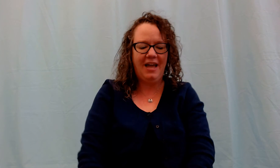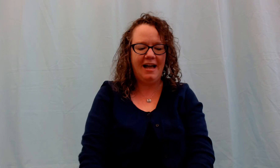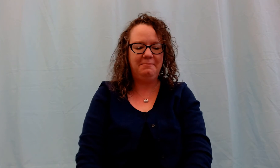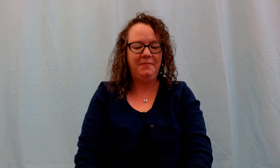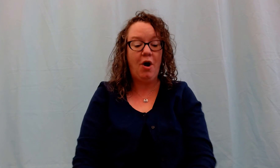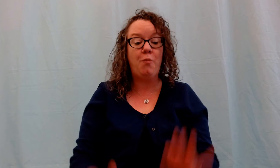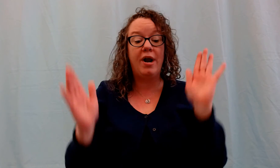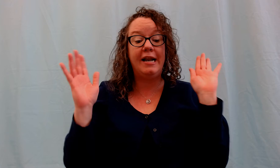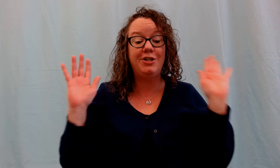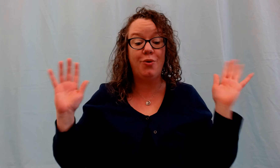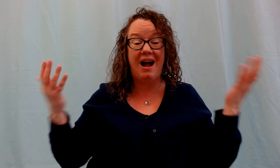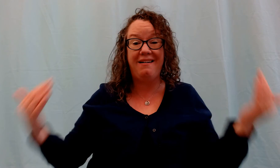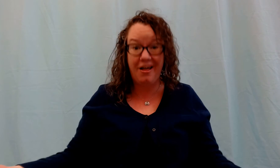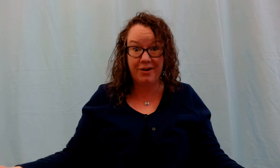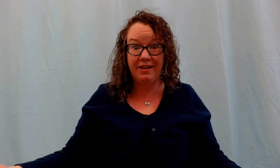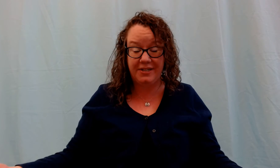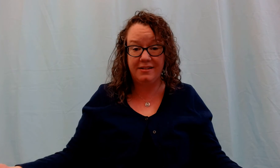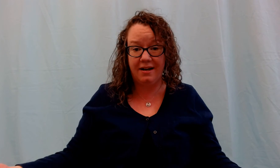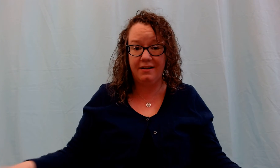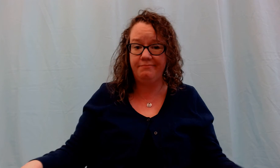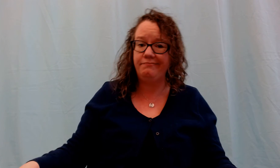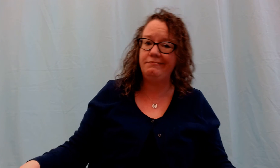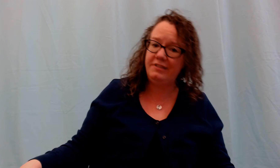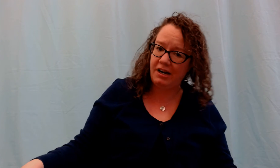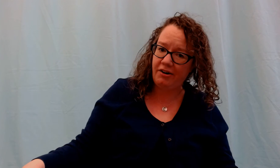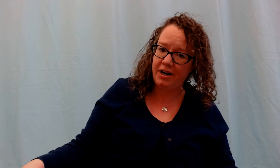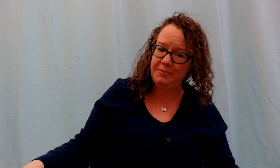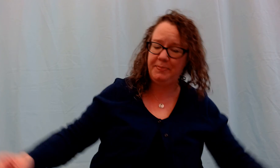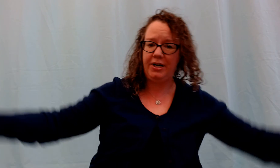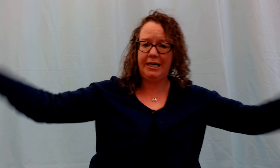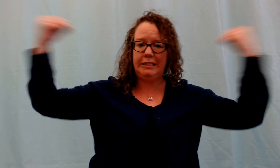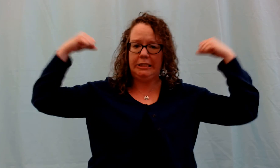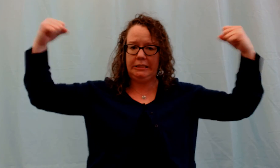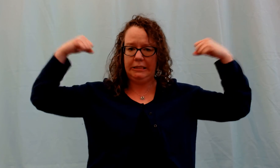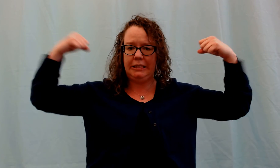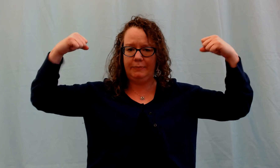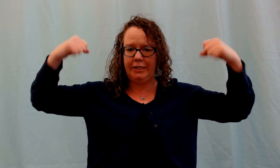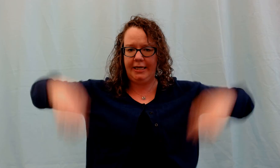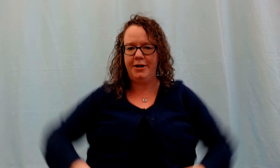We're gonna do another lifting song. Sorry grown-ups but you're getting your arm work out in.